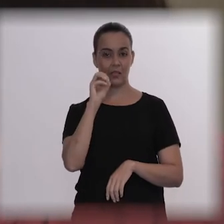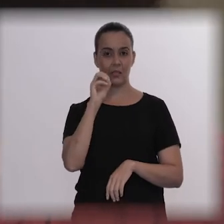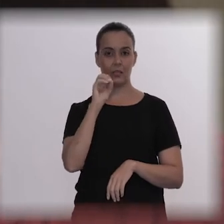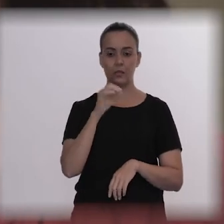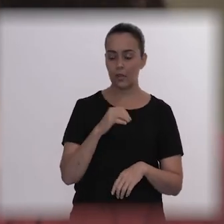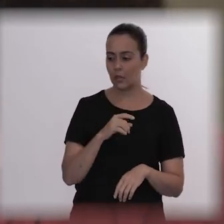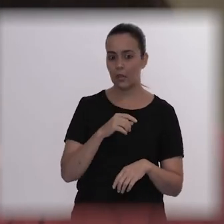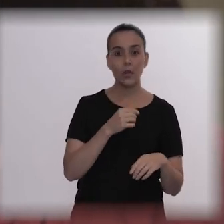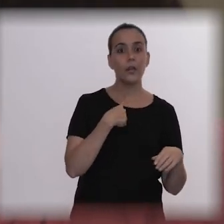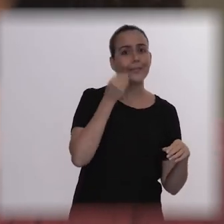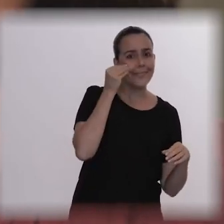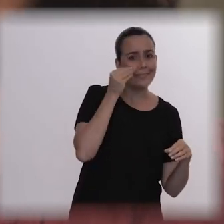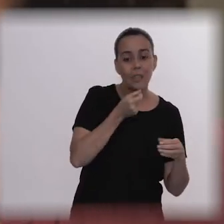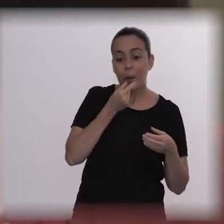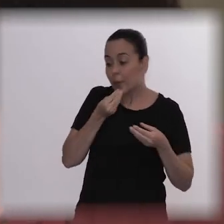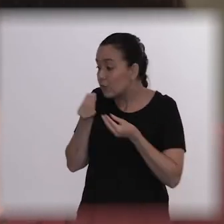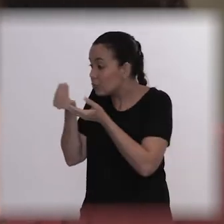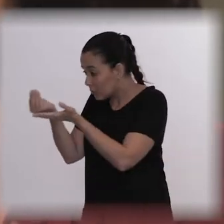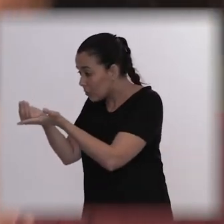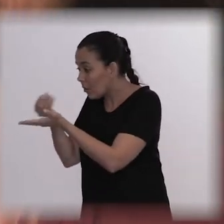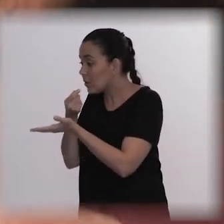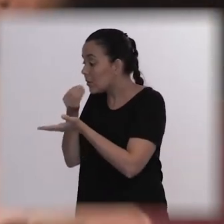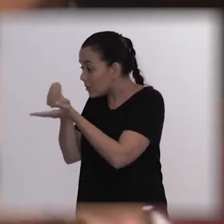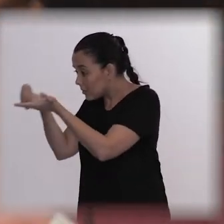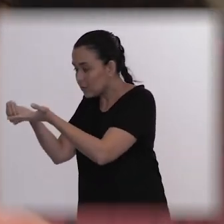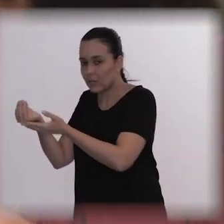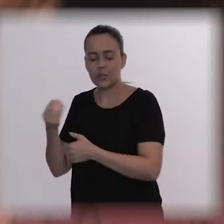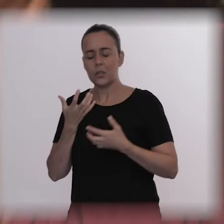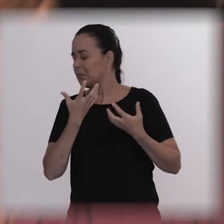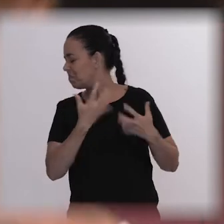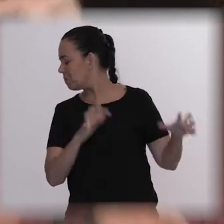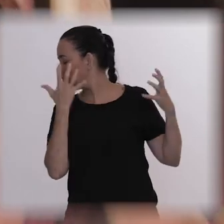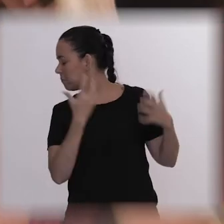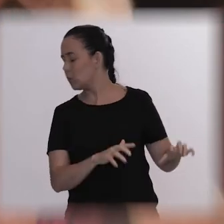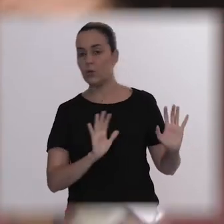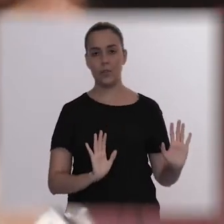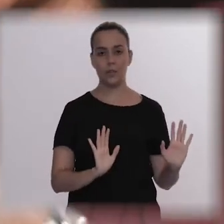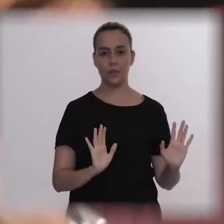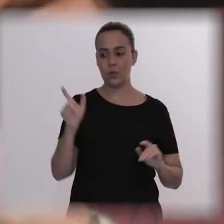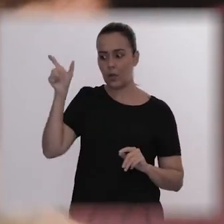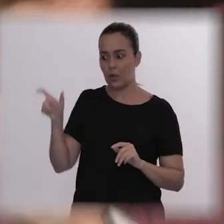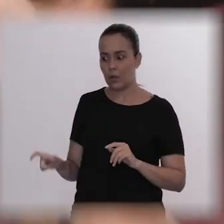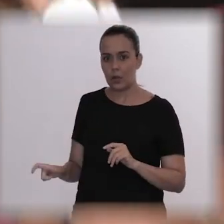no sip of water, no sip of anything, the situation didn’t change, he couldn't flip the switch.